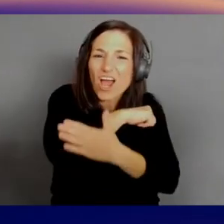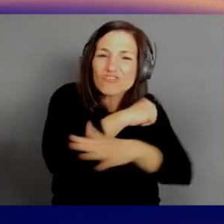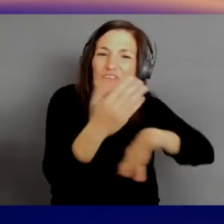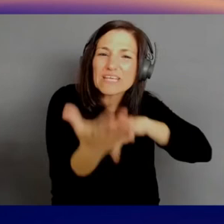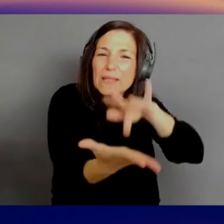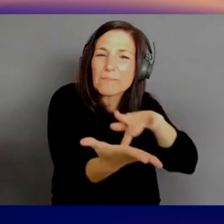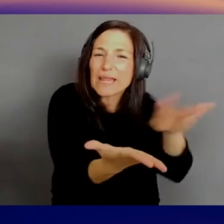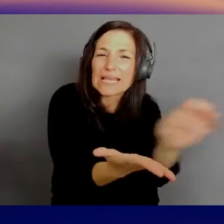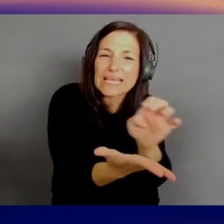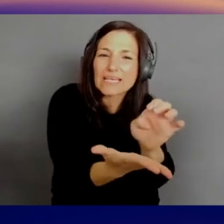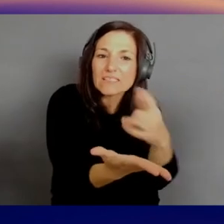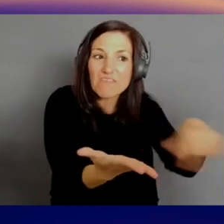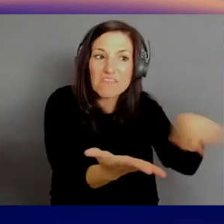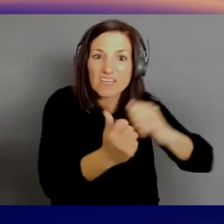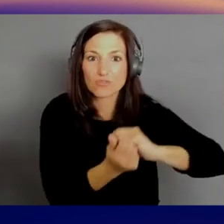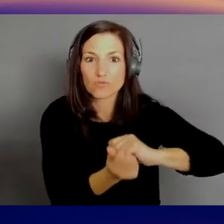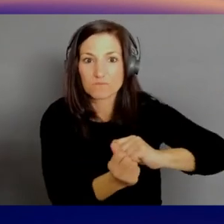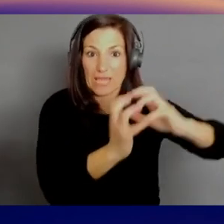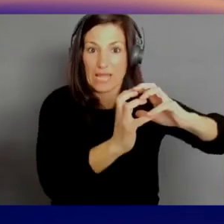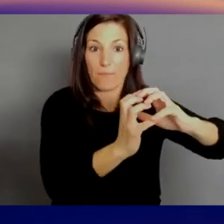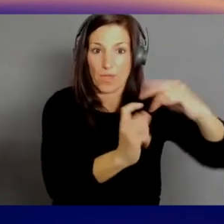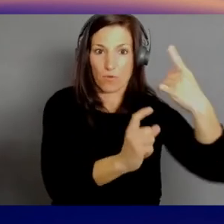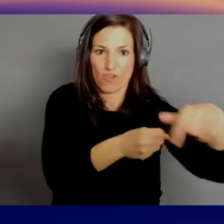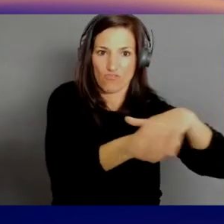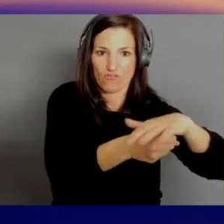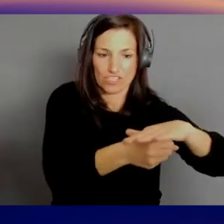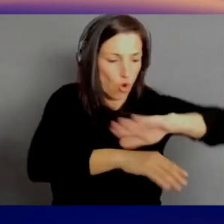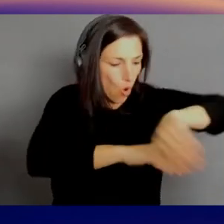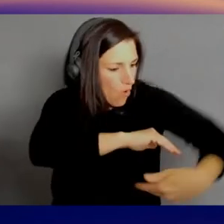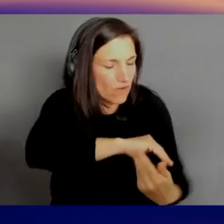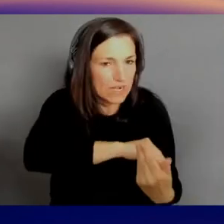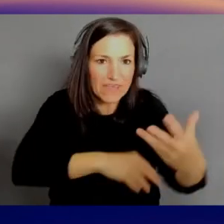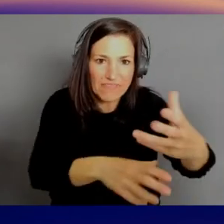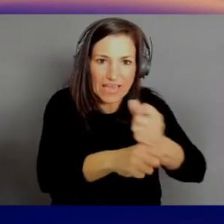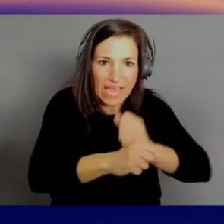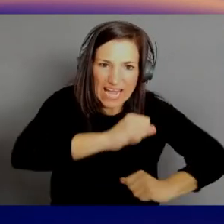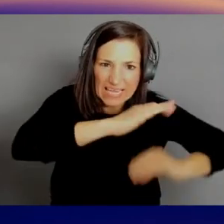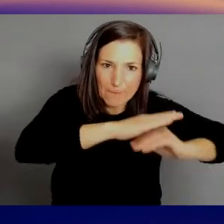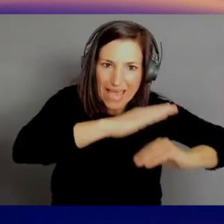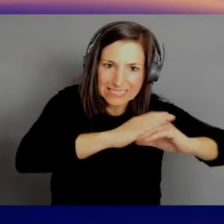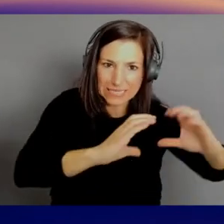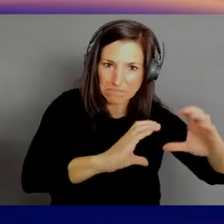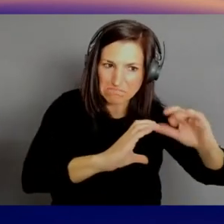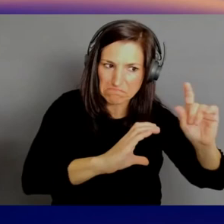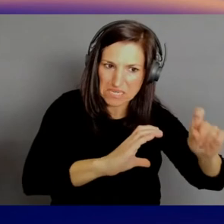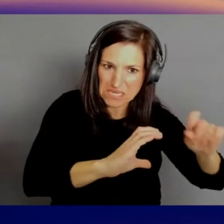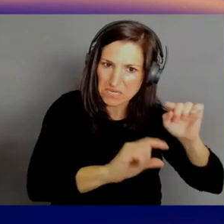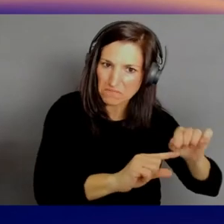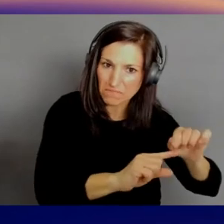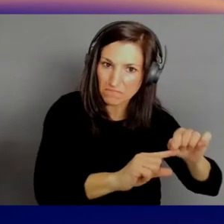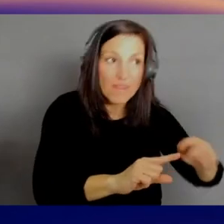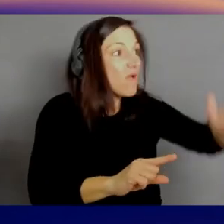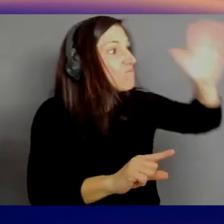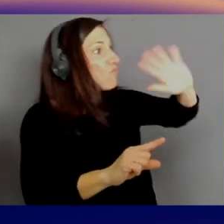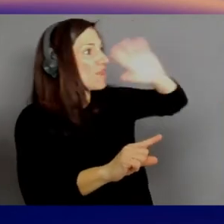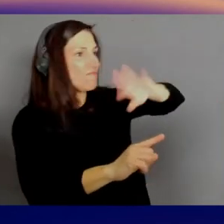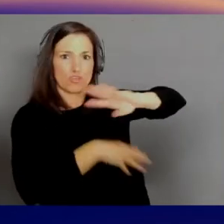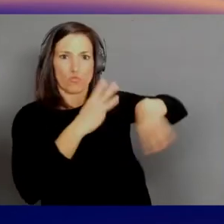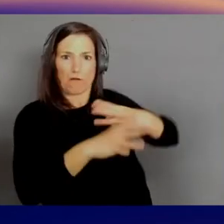Overnight, they got access to all the capacity they needed. And, you know, in previous world, that would've been really hard. [AM] Oh yeah. - And we're seeing